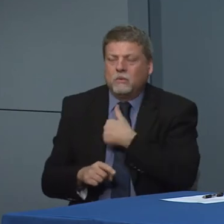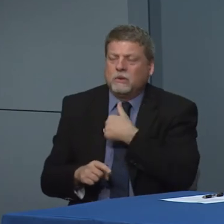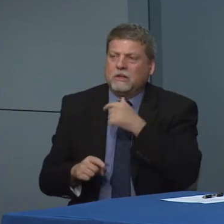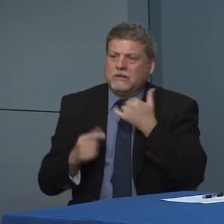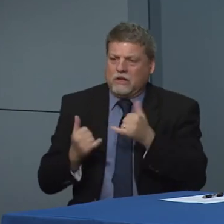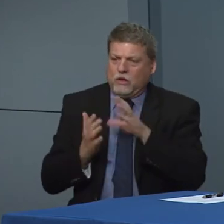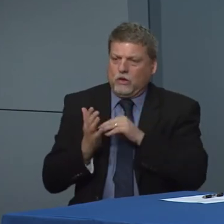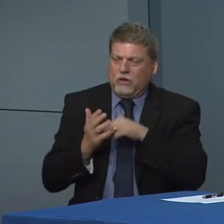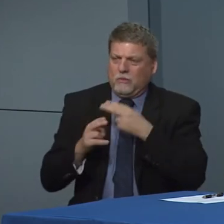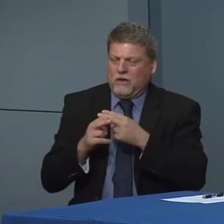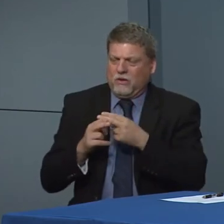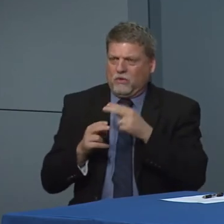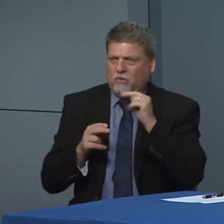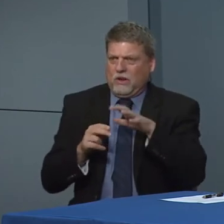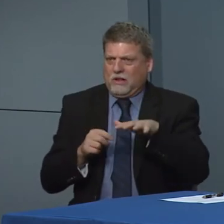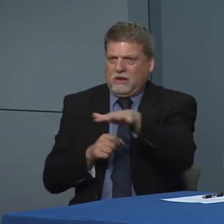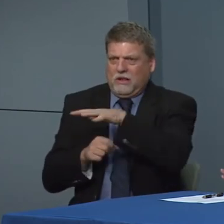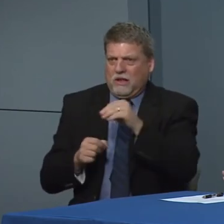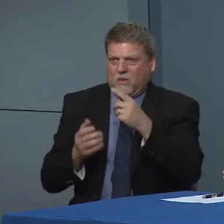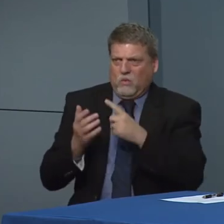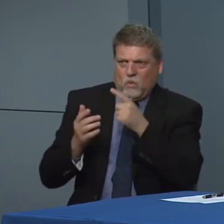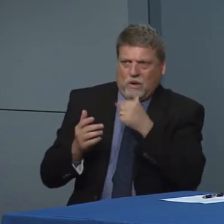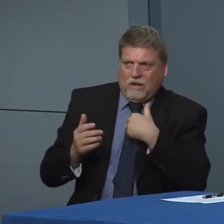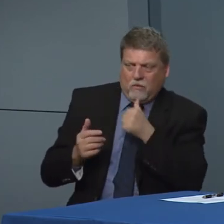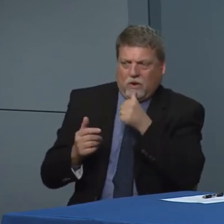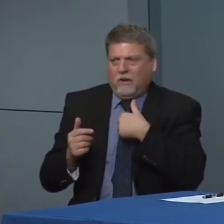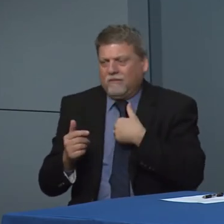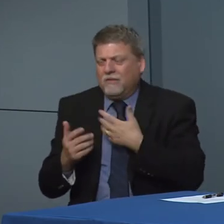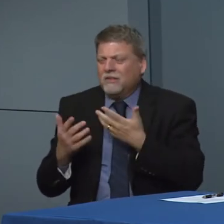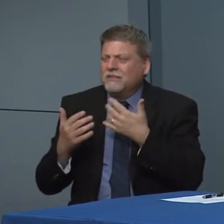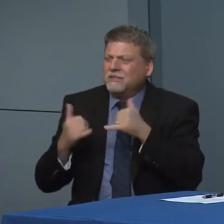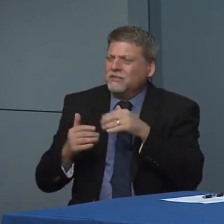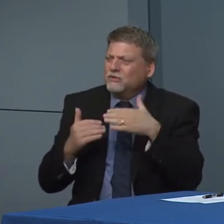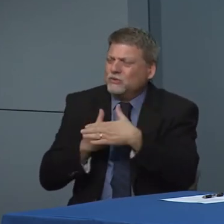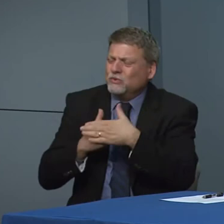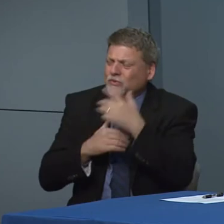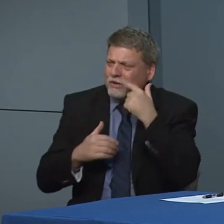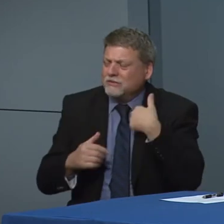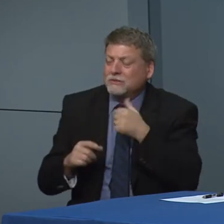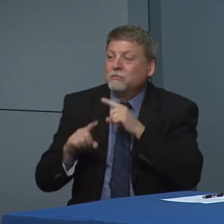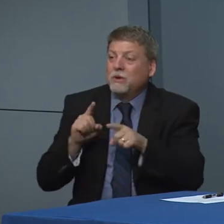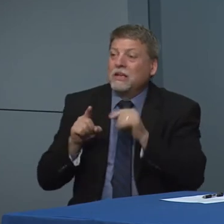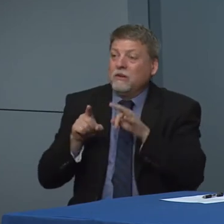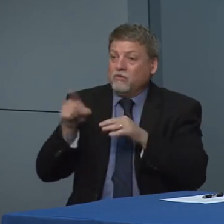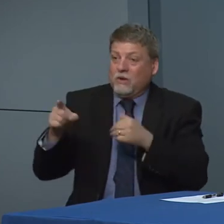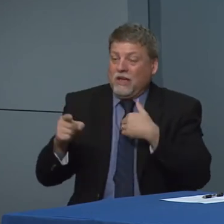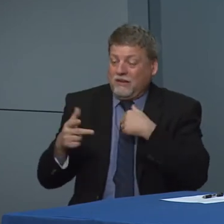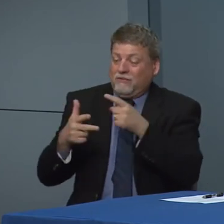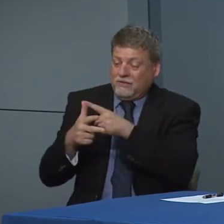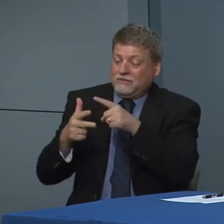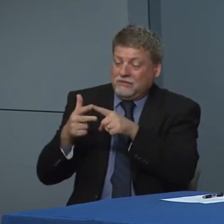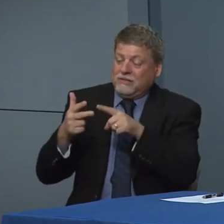of the virus here in the state. I'm so so pleased that make sure if you are having those symptoms you can and can call